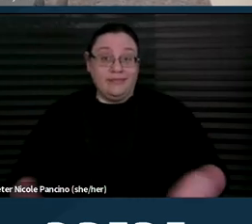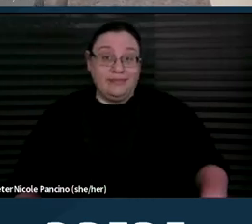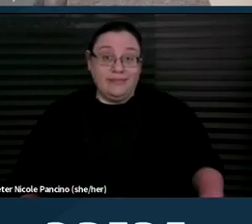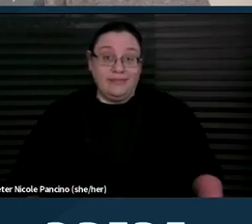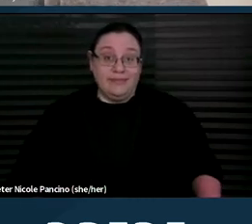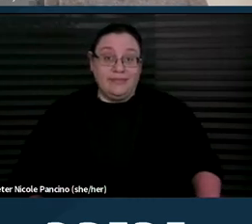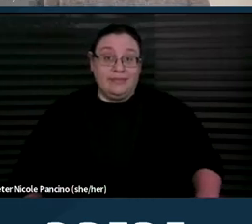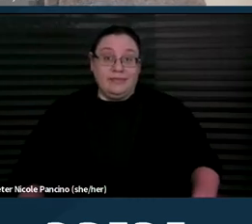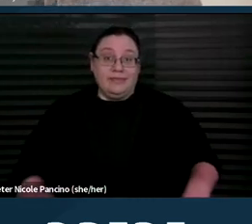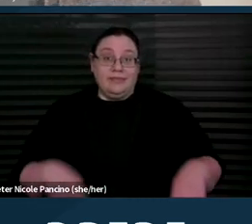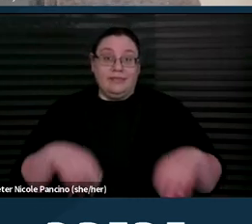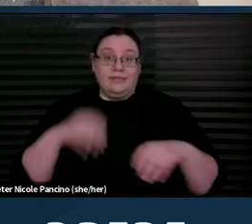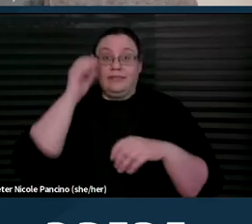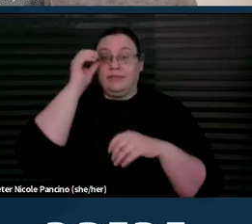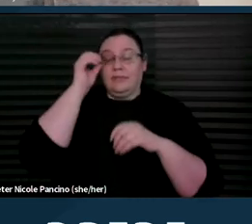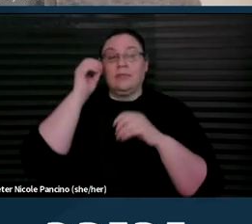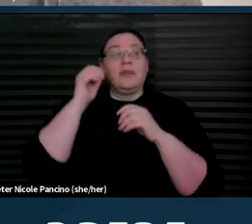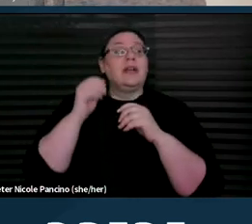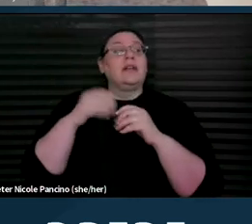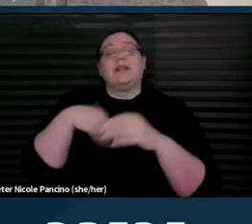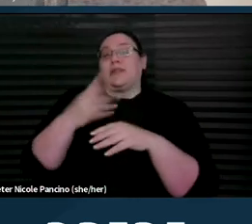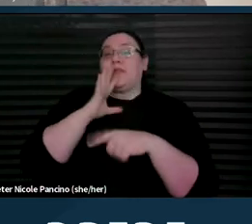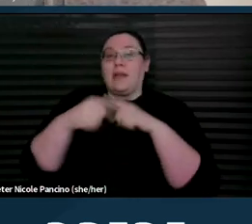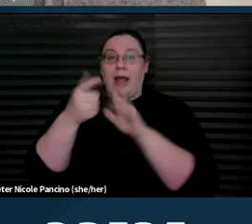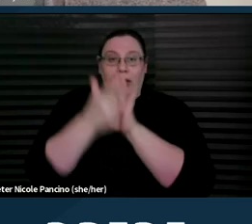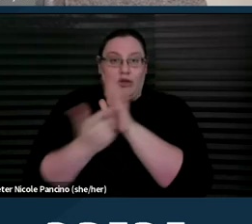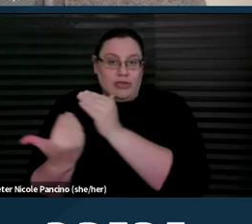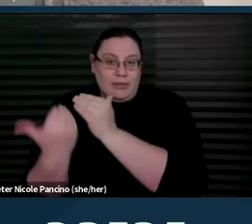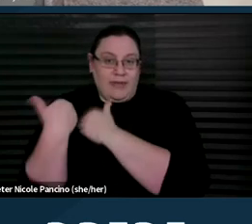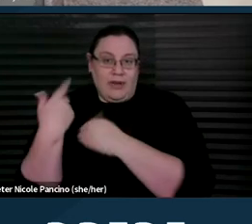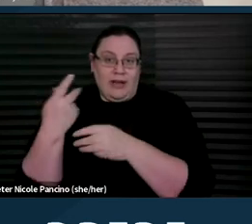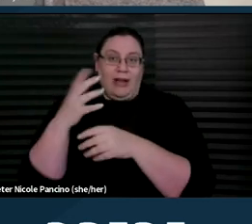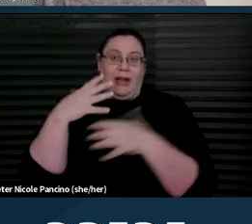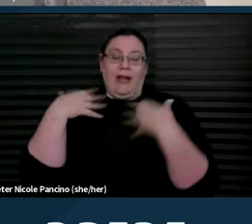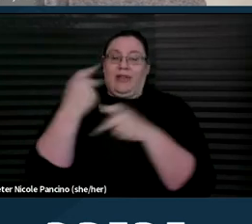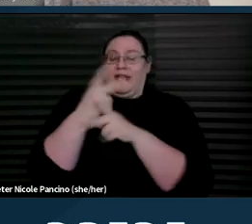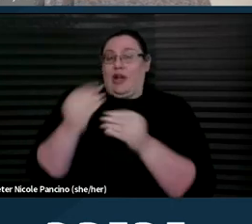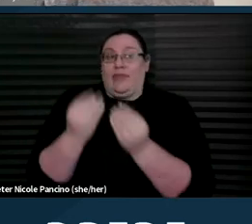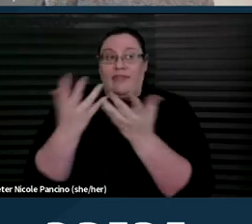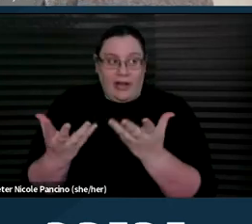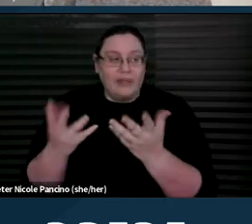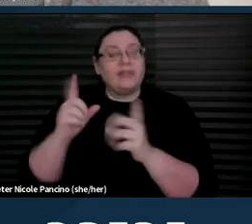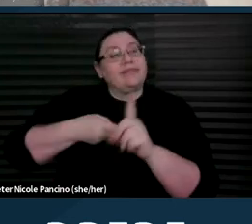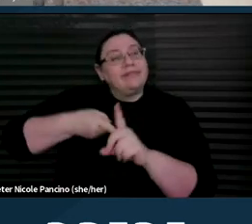So next we'll talk about the legal responsibilities of healthcare providers when providing sexual and reproductive healthcare.